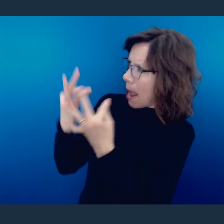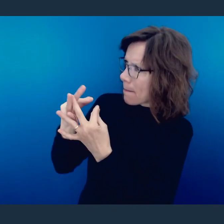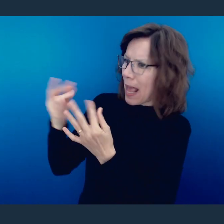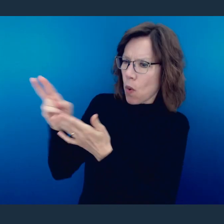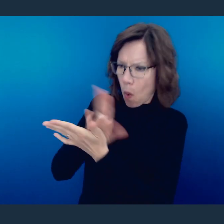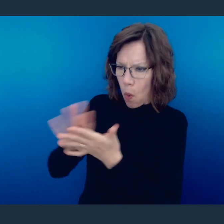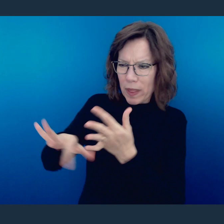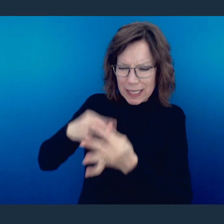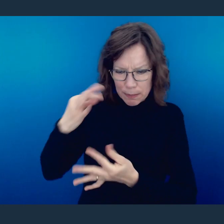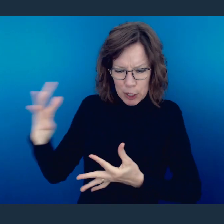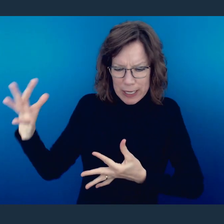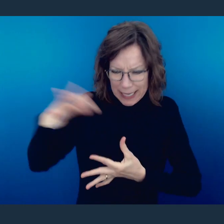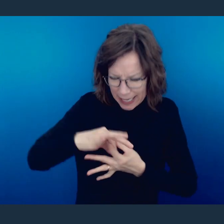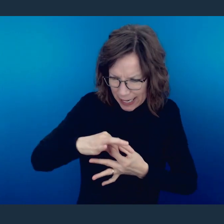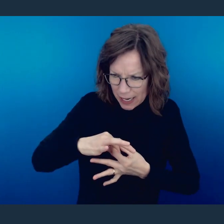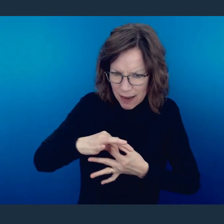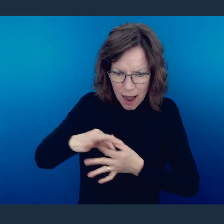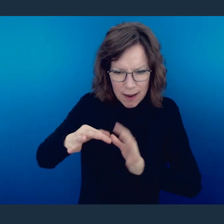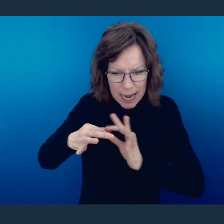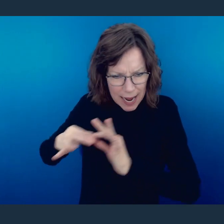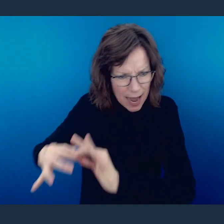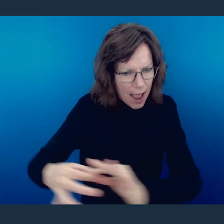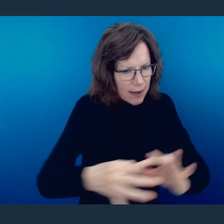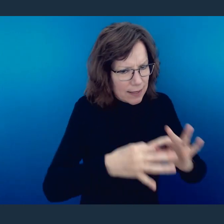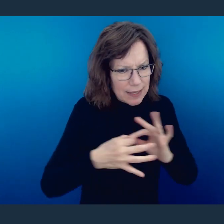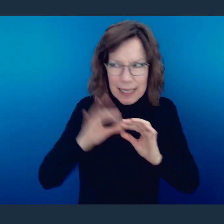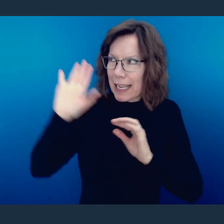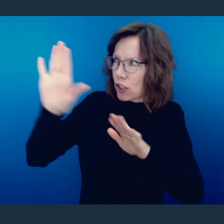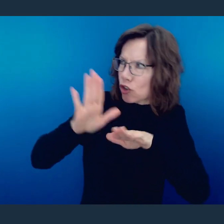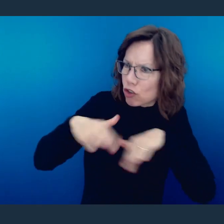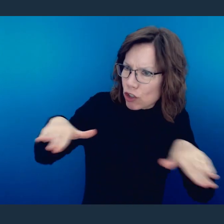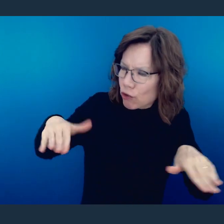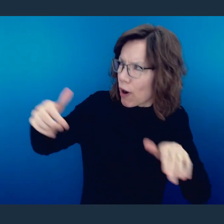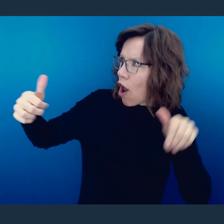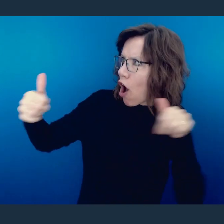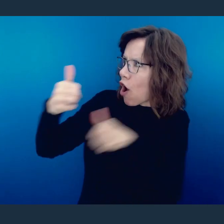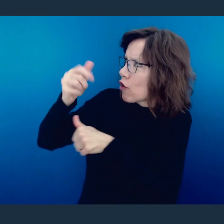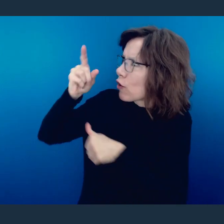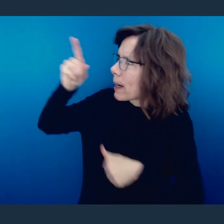family, being sealed by the Holy Spirit and connected together as children and heirs of